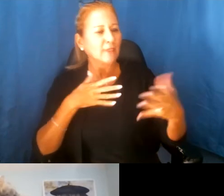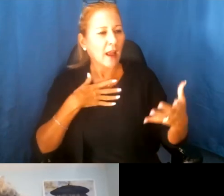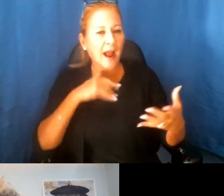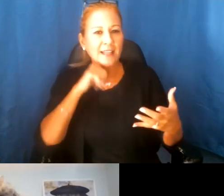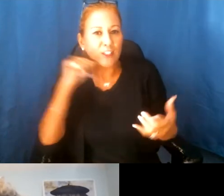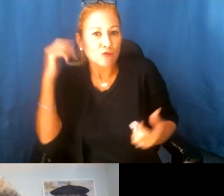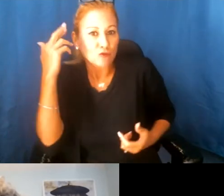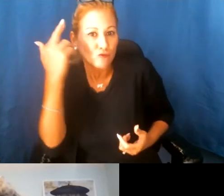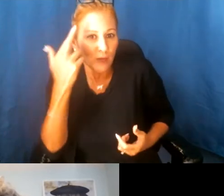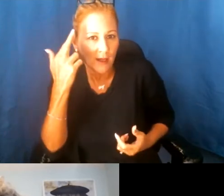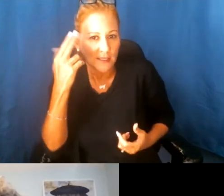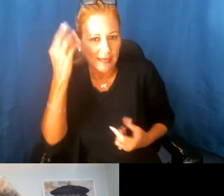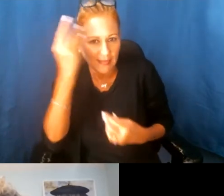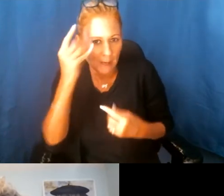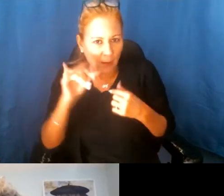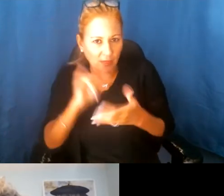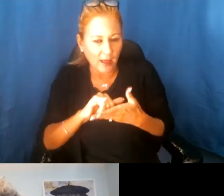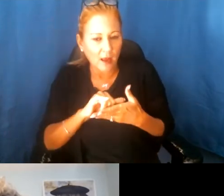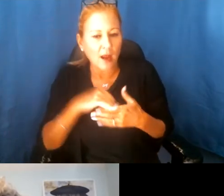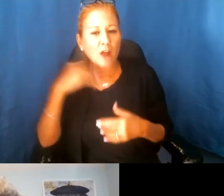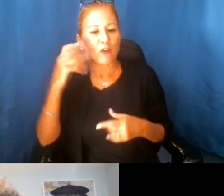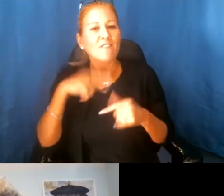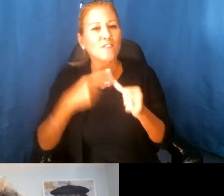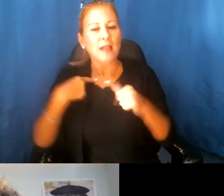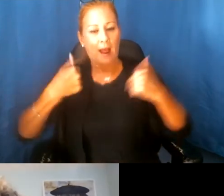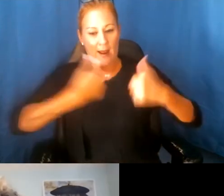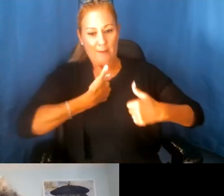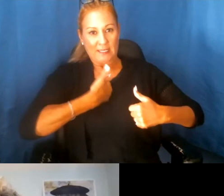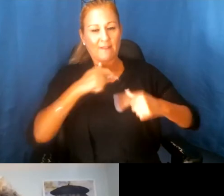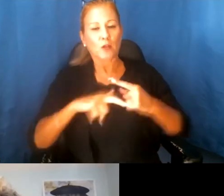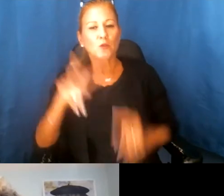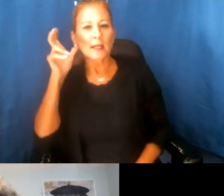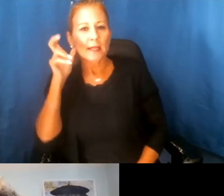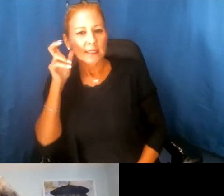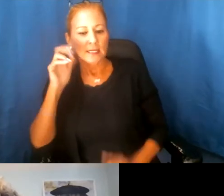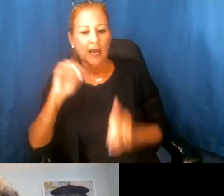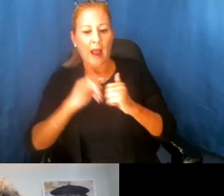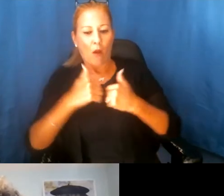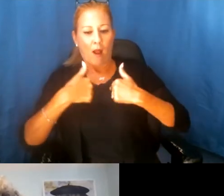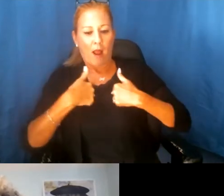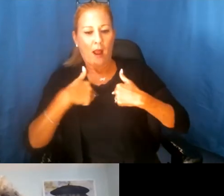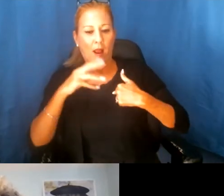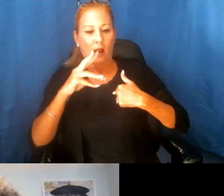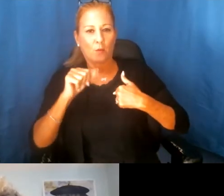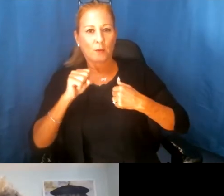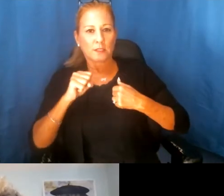I realized that I had to first listen to all of the ways that I was presenting, right.